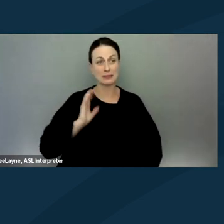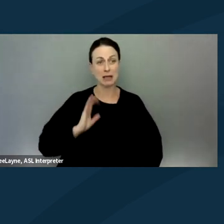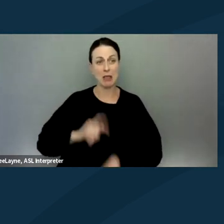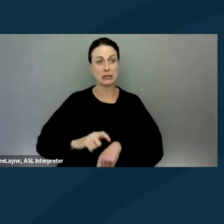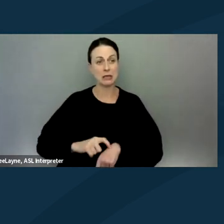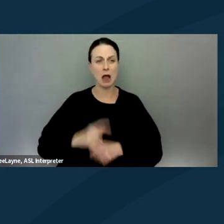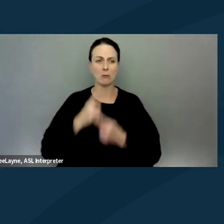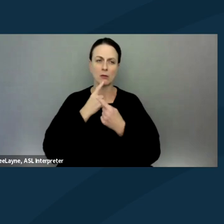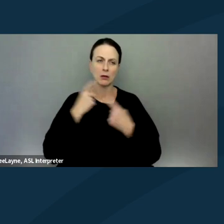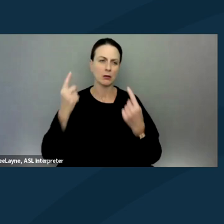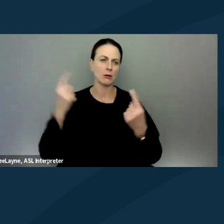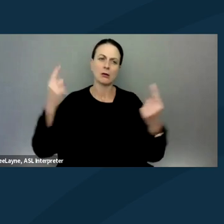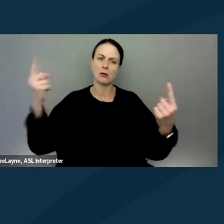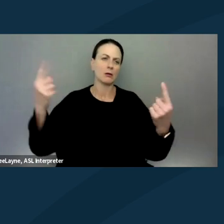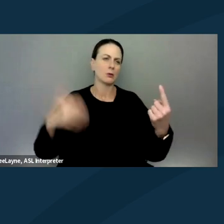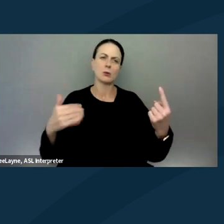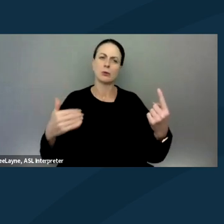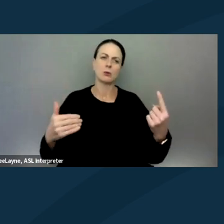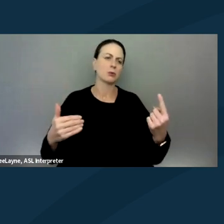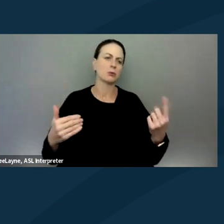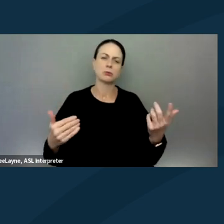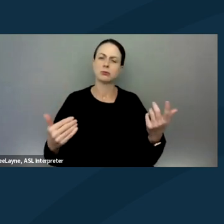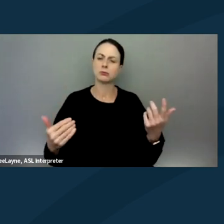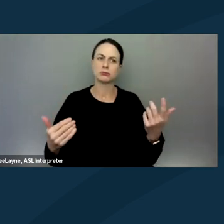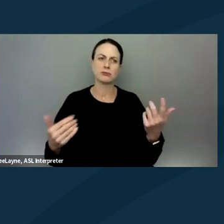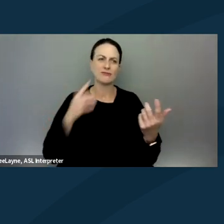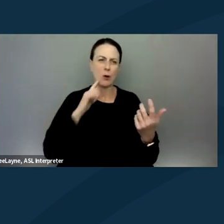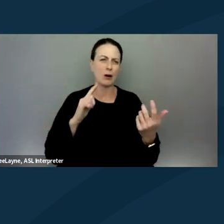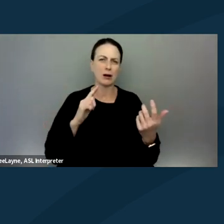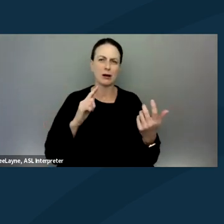world renowned for how horribly they treated people.